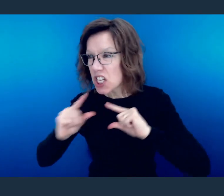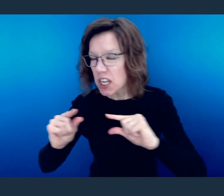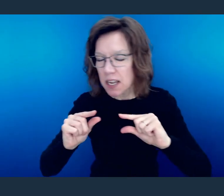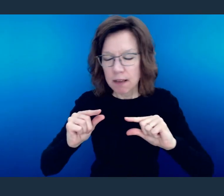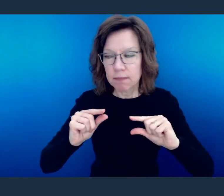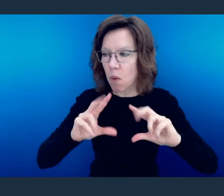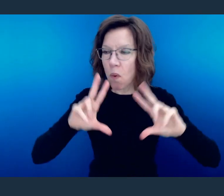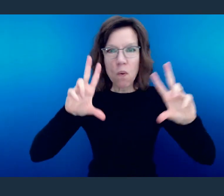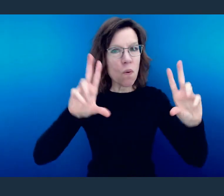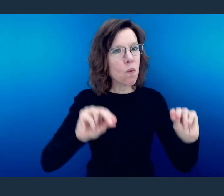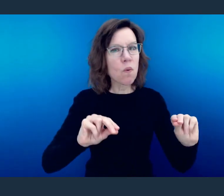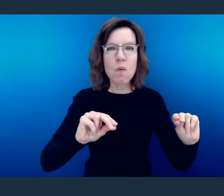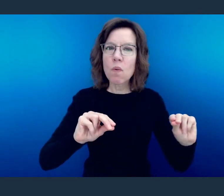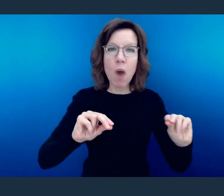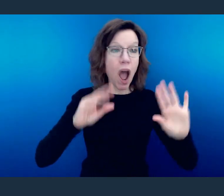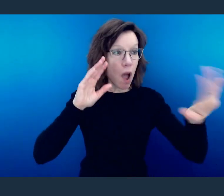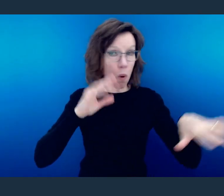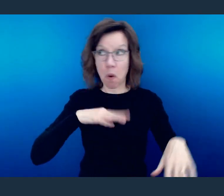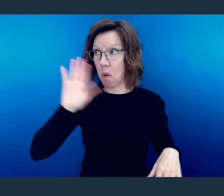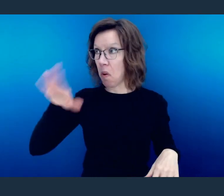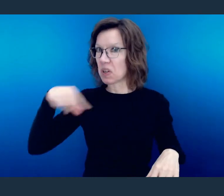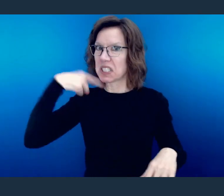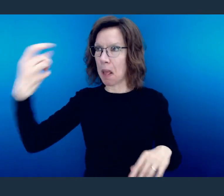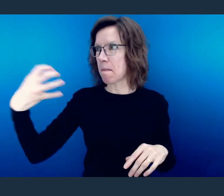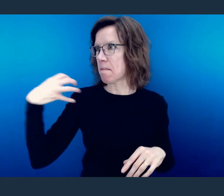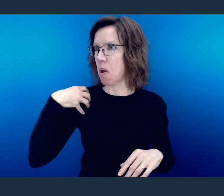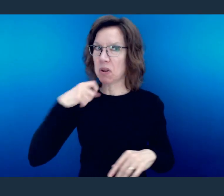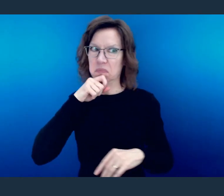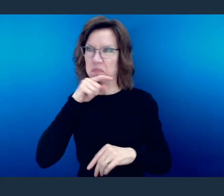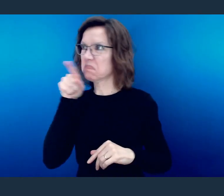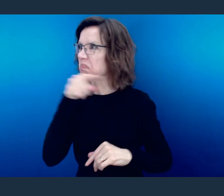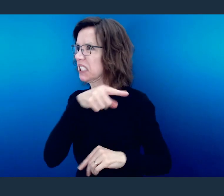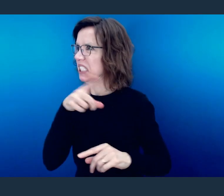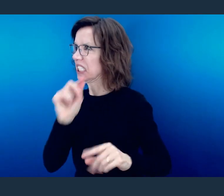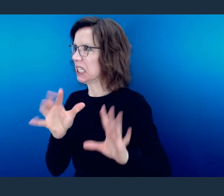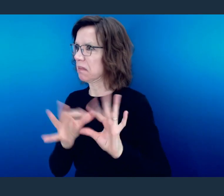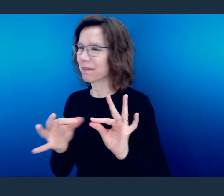to harm, I'm not running to the boss to snitch on them, I'm not running to my friends to